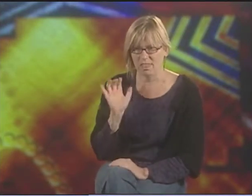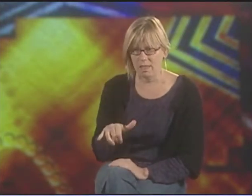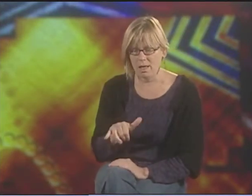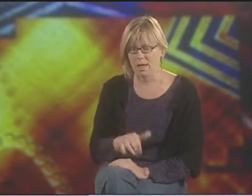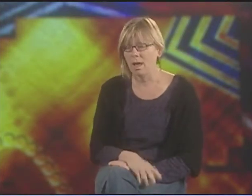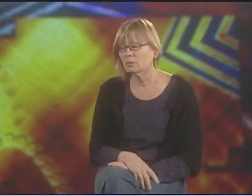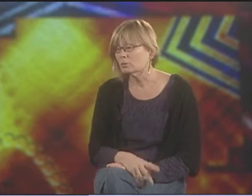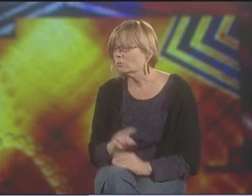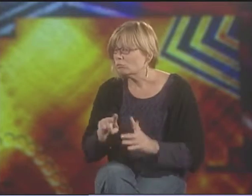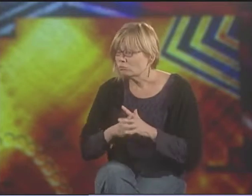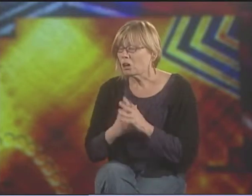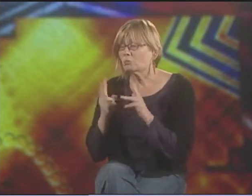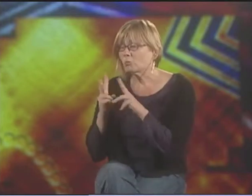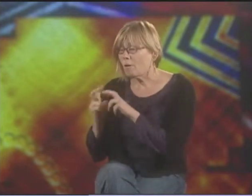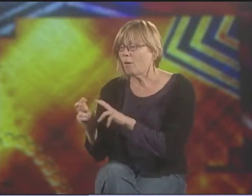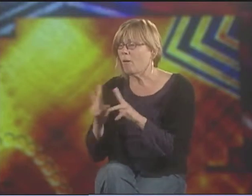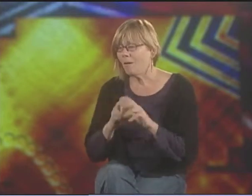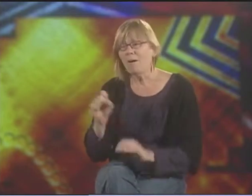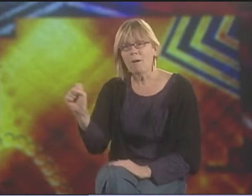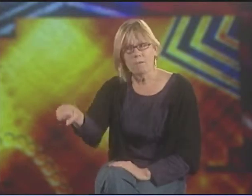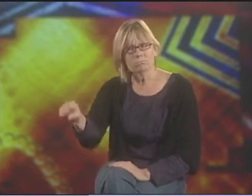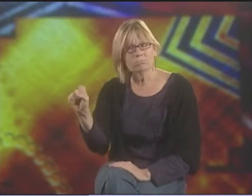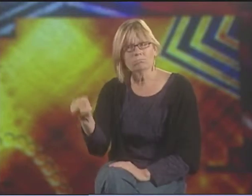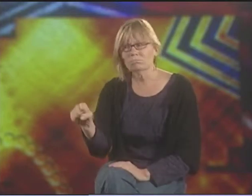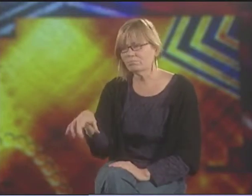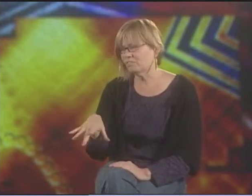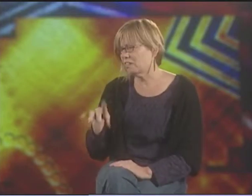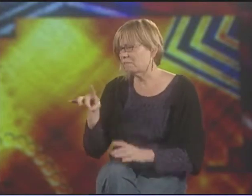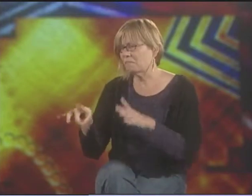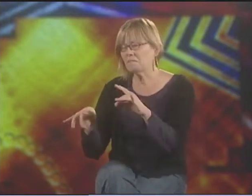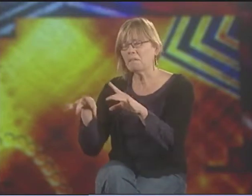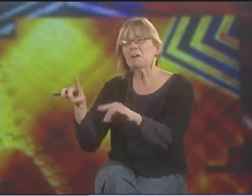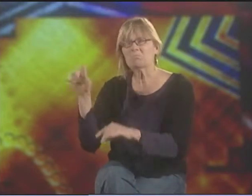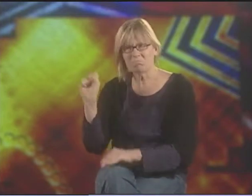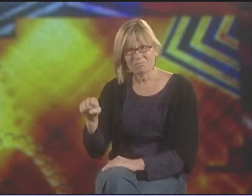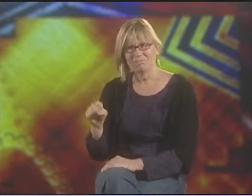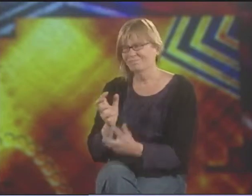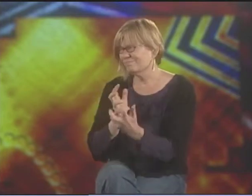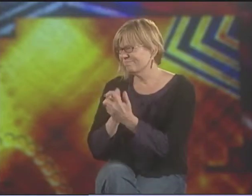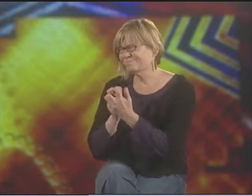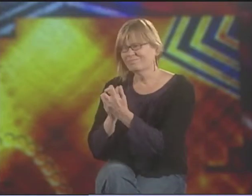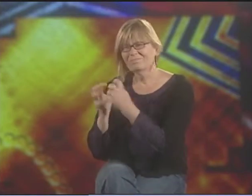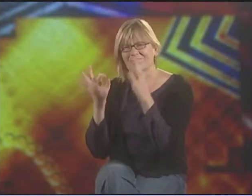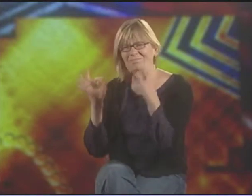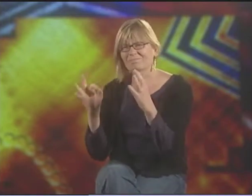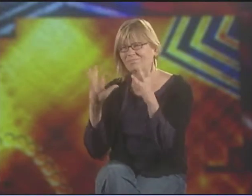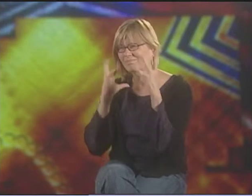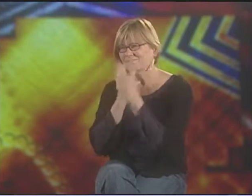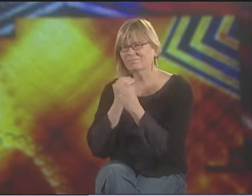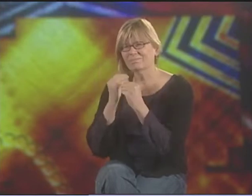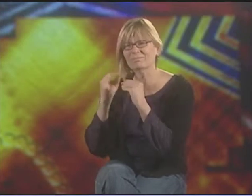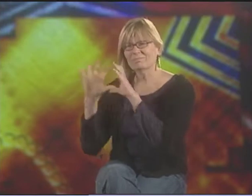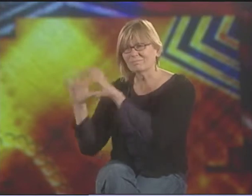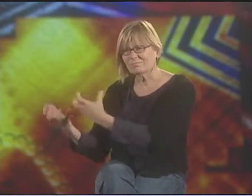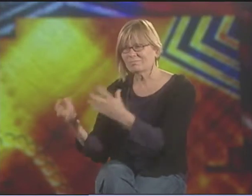AND DETERMINE WHETHER THEY FIT INTO THE CATEGORIES OF AFFIRMATION OR RESISTANCE. AND I FOUND THAT SURE ENOUGH, THE WHOLE THEORY FIT BEAUTIFULLY.